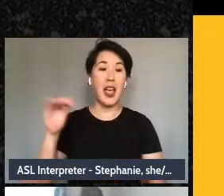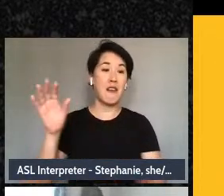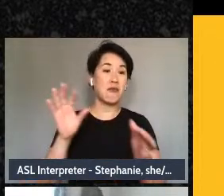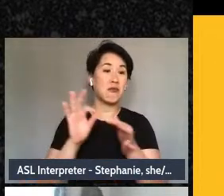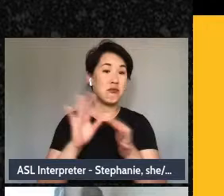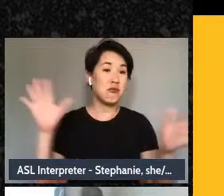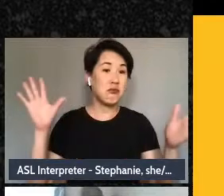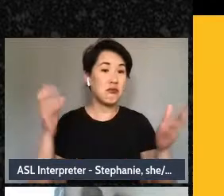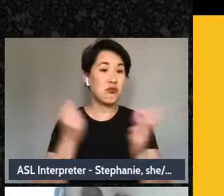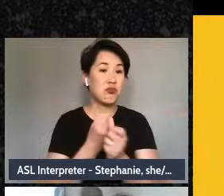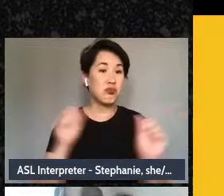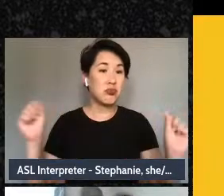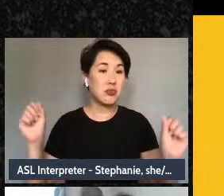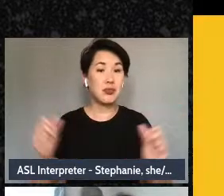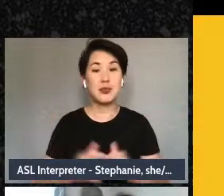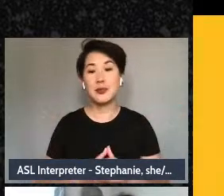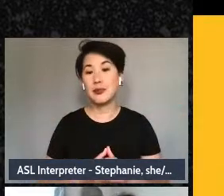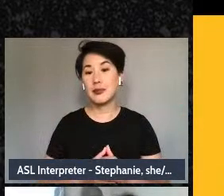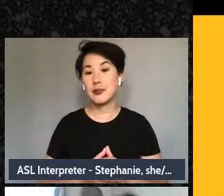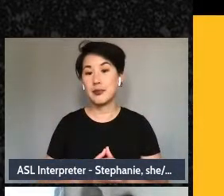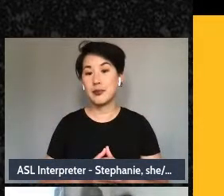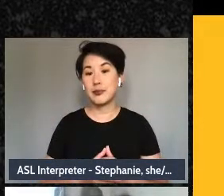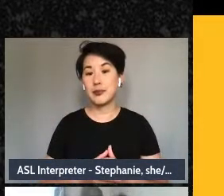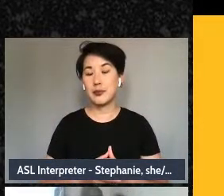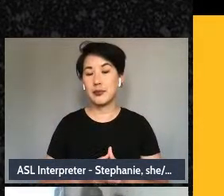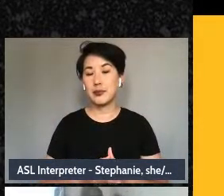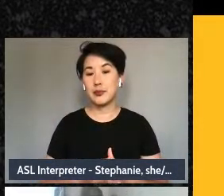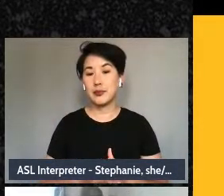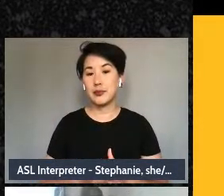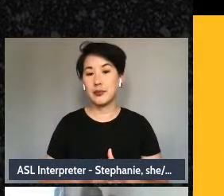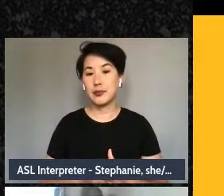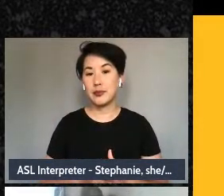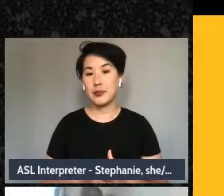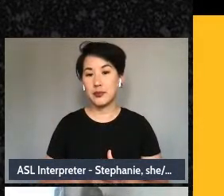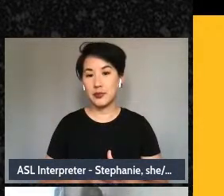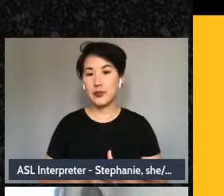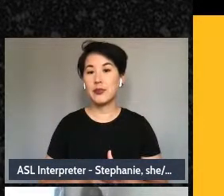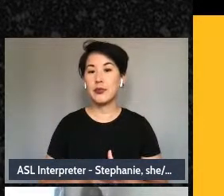We have from Imann, the labels only told a part of my story.